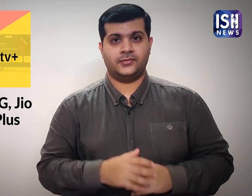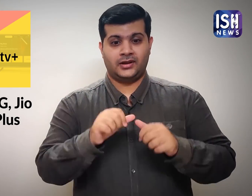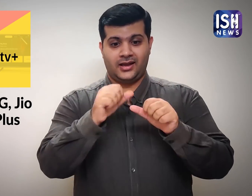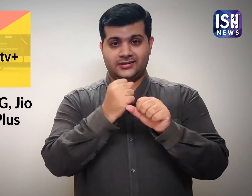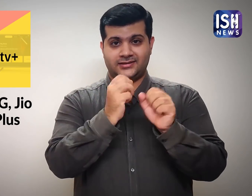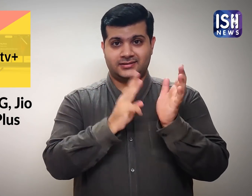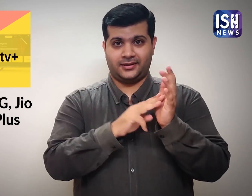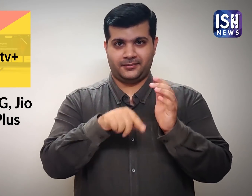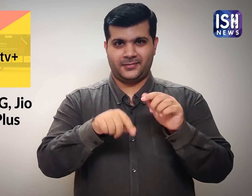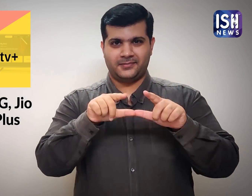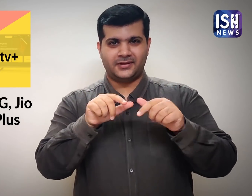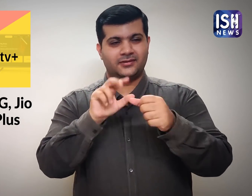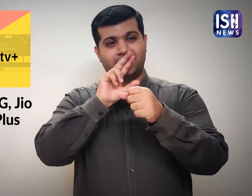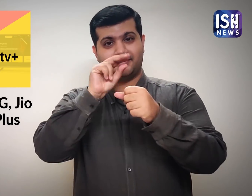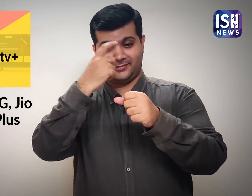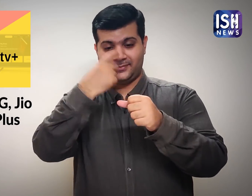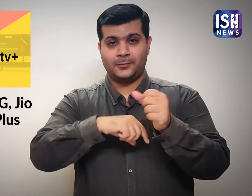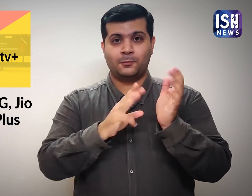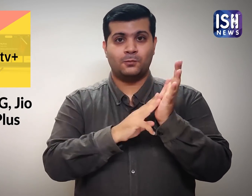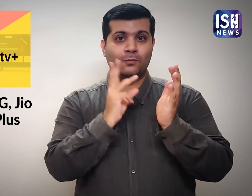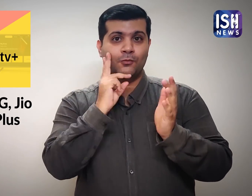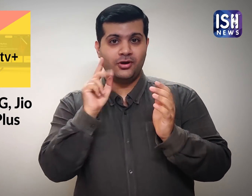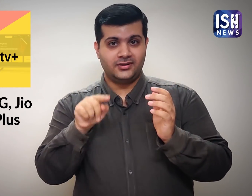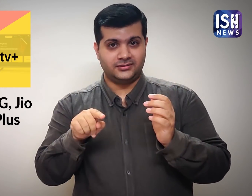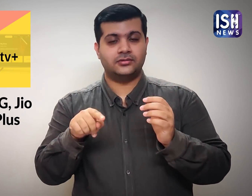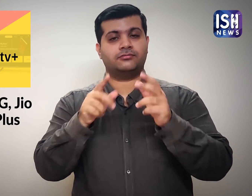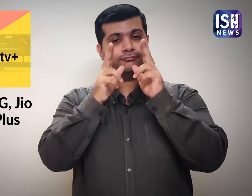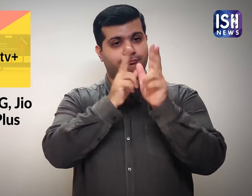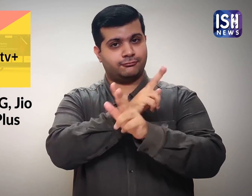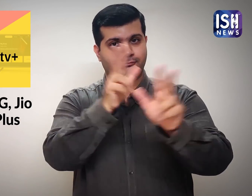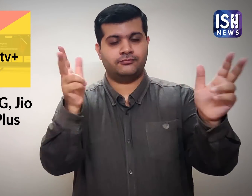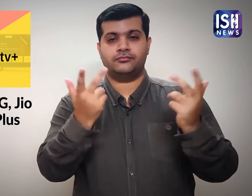At the AGM Mukesh also announced that